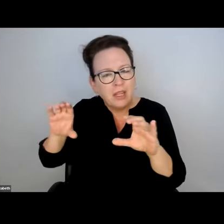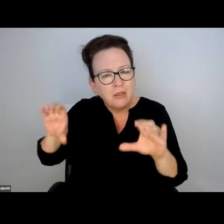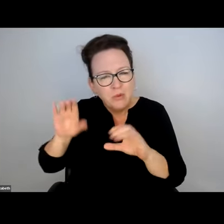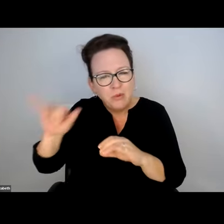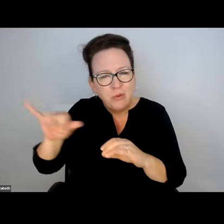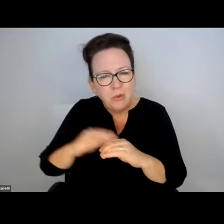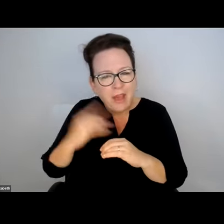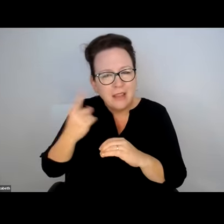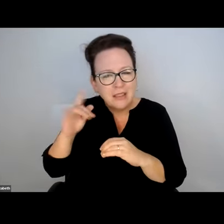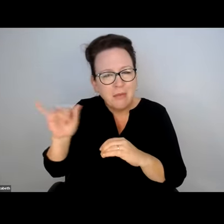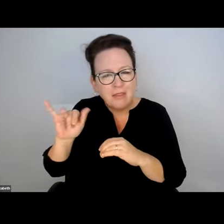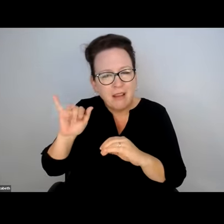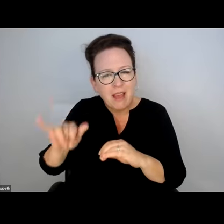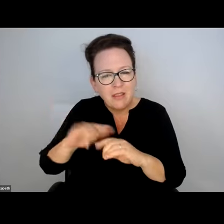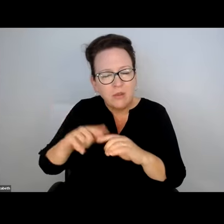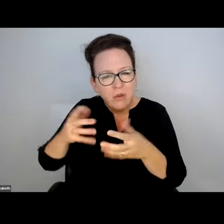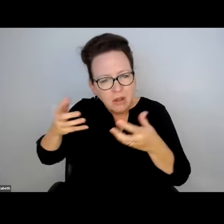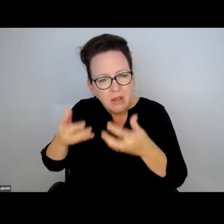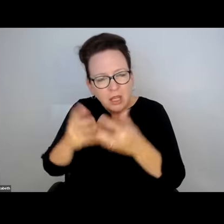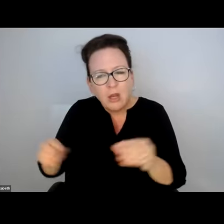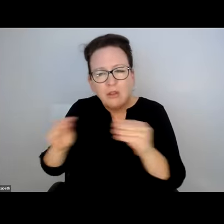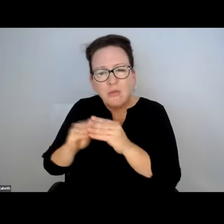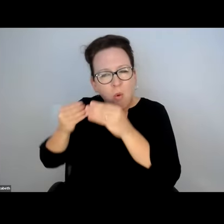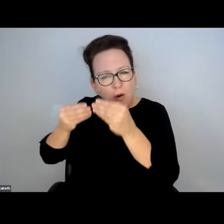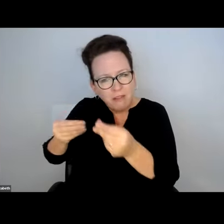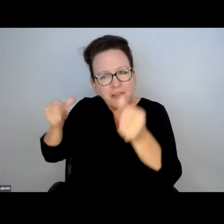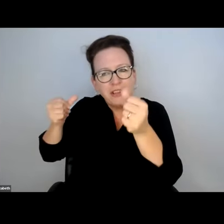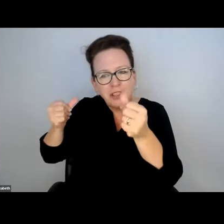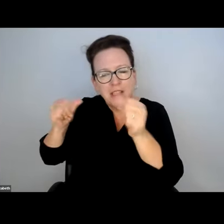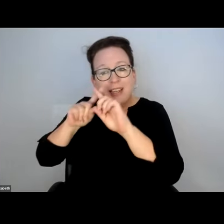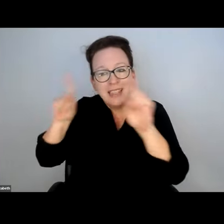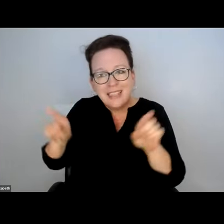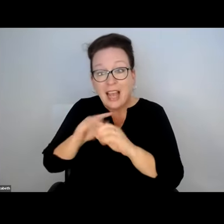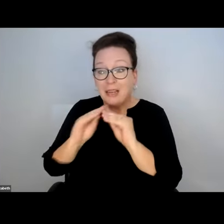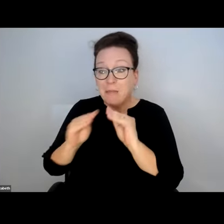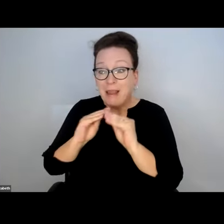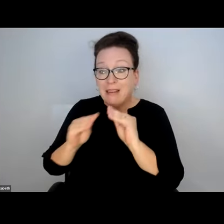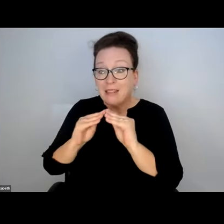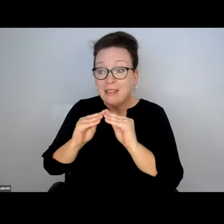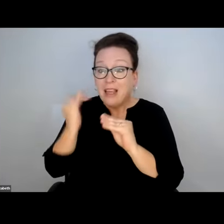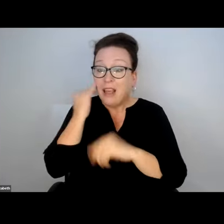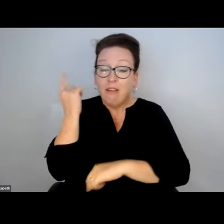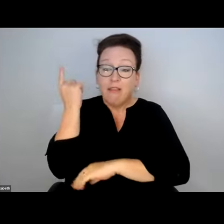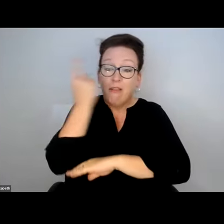WITH THE ID NUMBER AND ALL THAT. WHY CAN'T WE GET SOMETHING GOING LIKE THAT? IN ORDER TO PROMOTE MORE